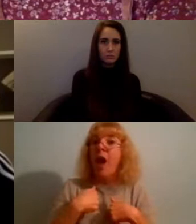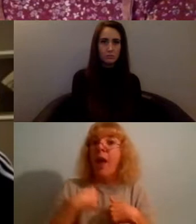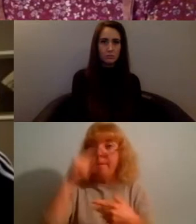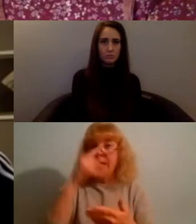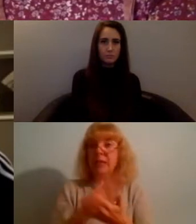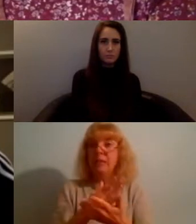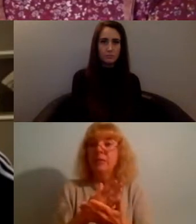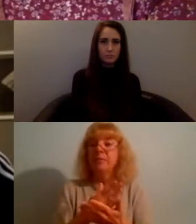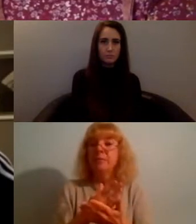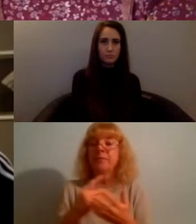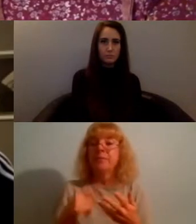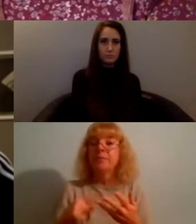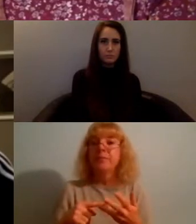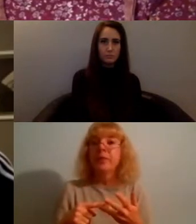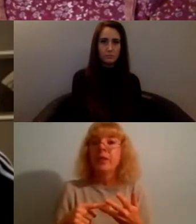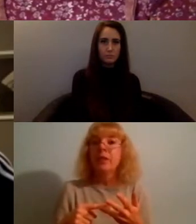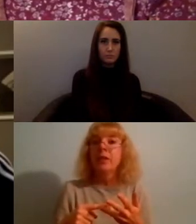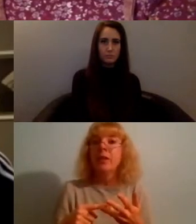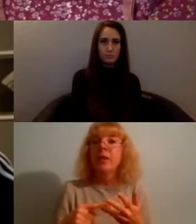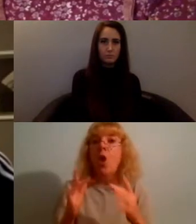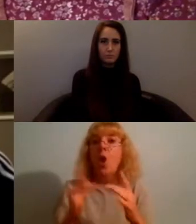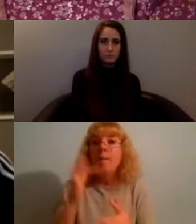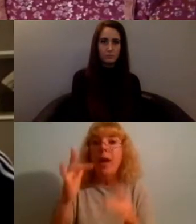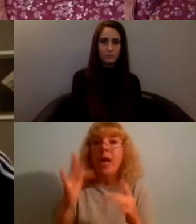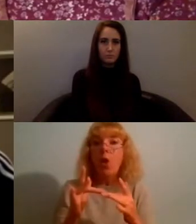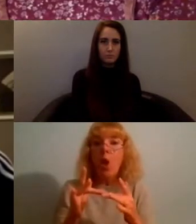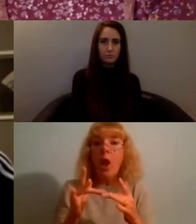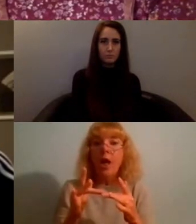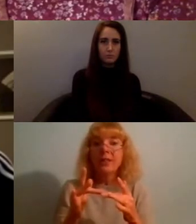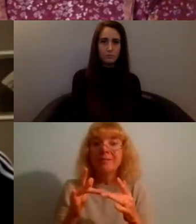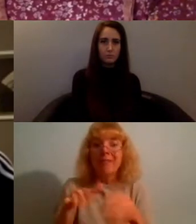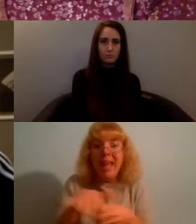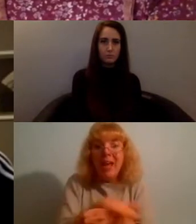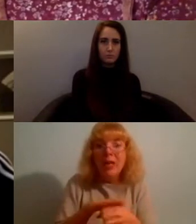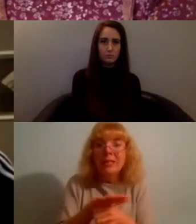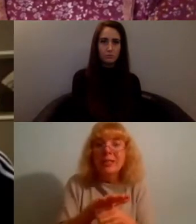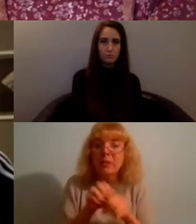and i've noticed in my online spheres it's creating a sort of ripple effect of change you